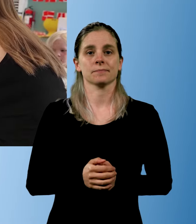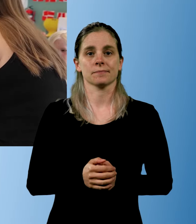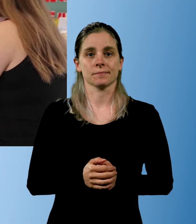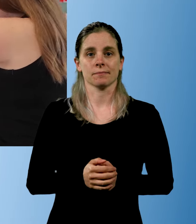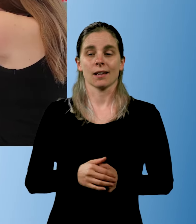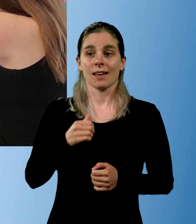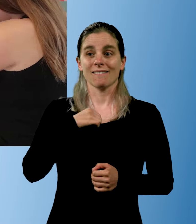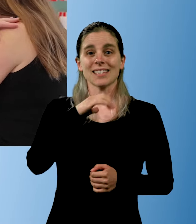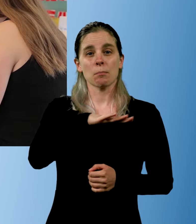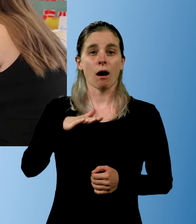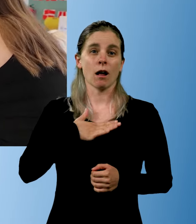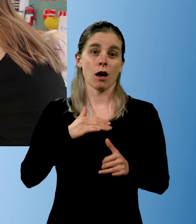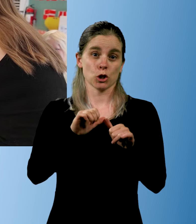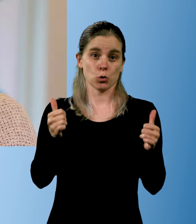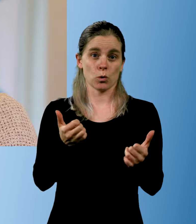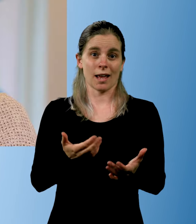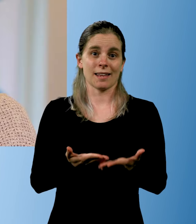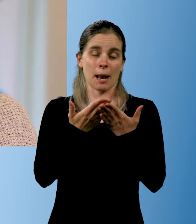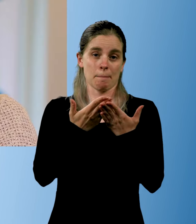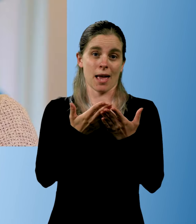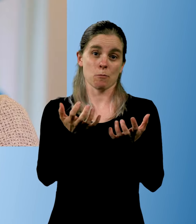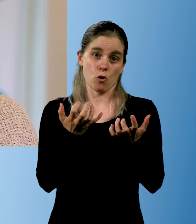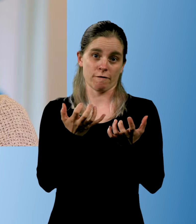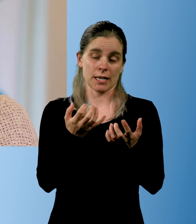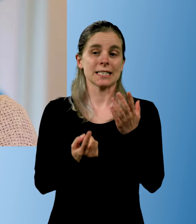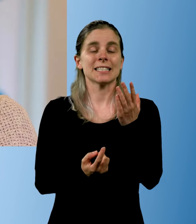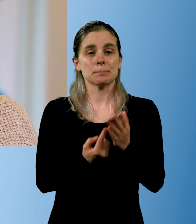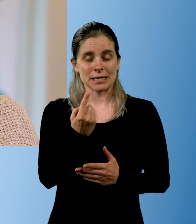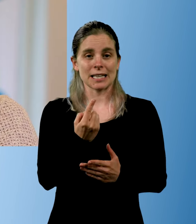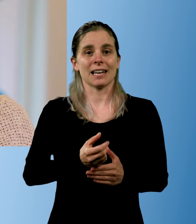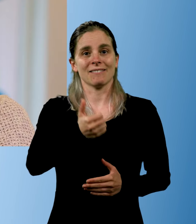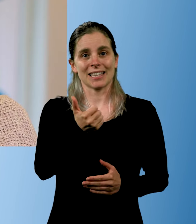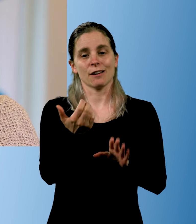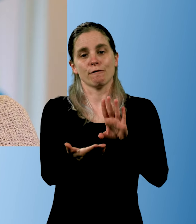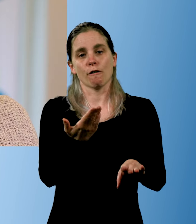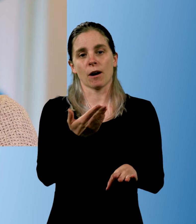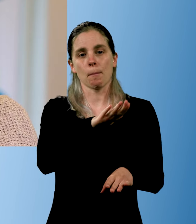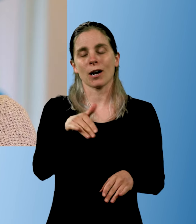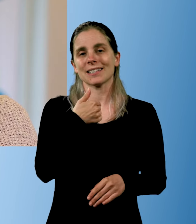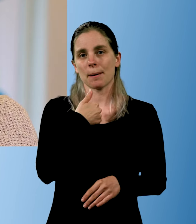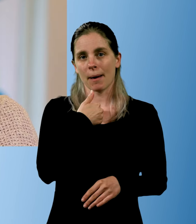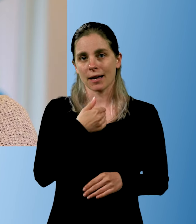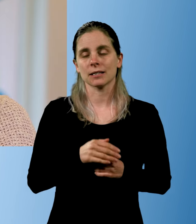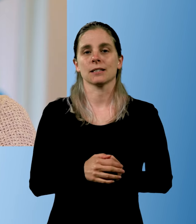For children with comprehensive special needs,- it's important to find the child's voice.